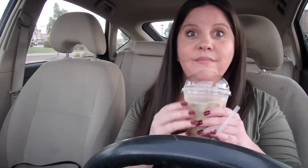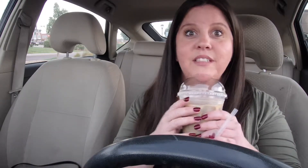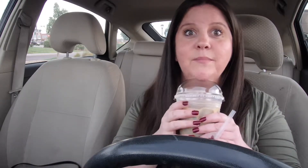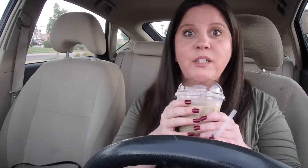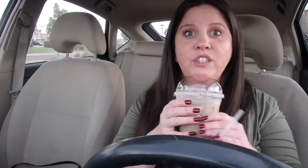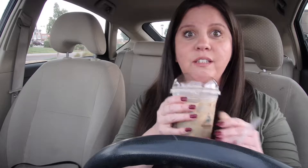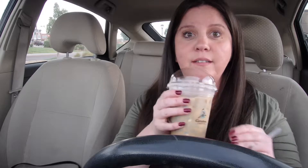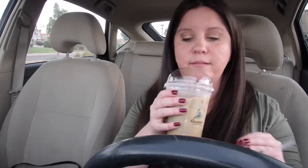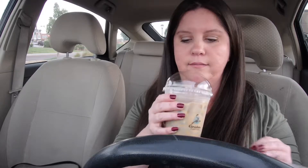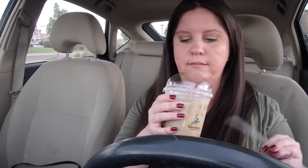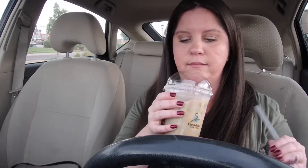Hmm smells good